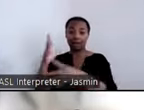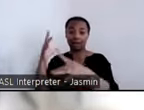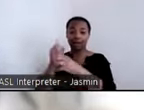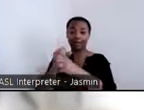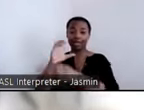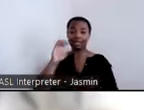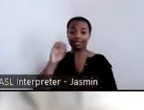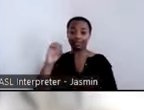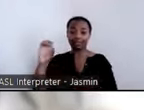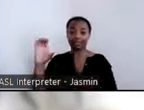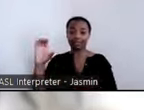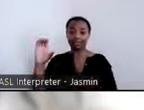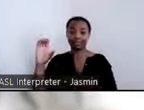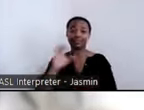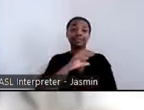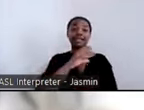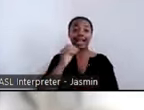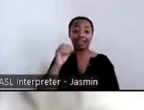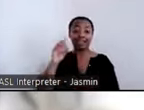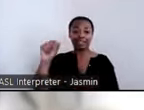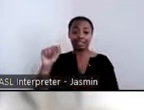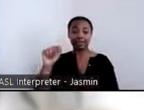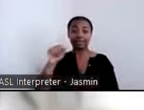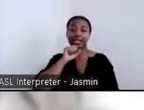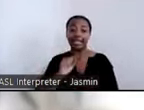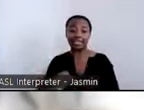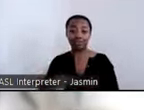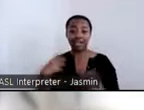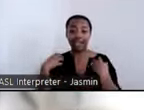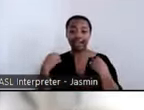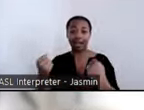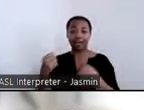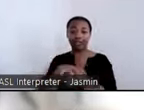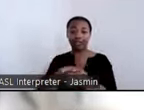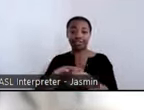offering that and highlighting opportunities for organizations in other service